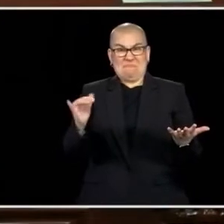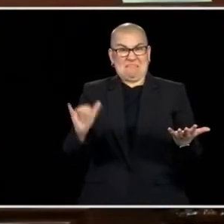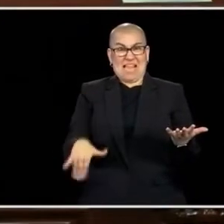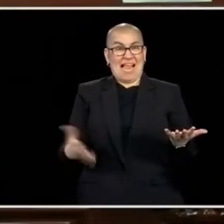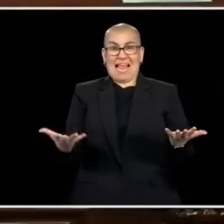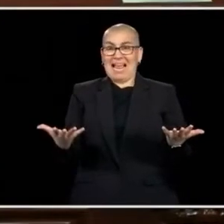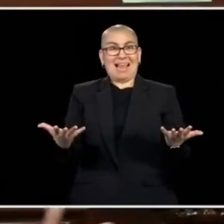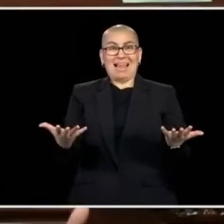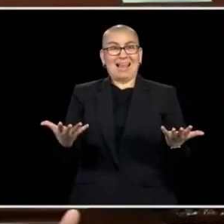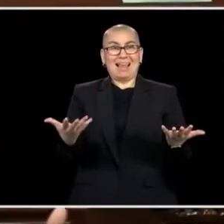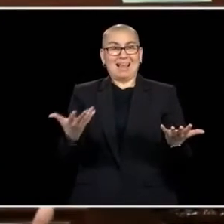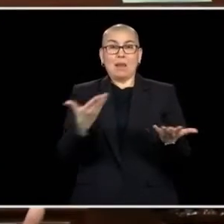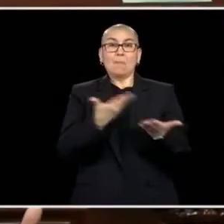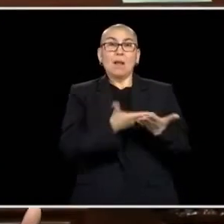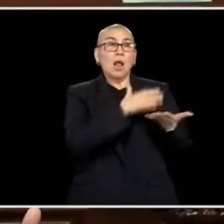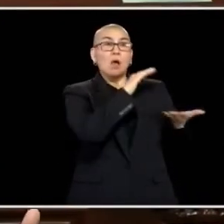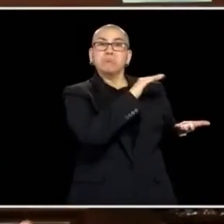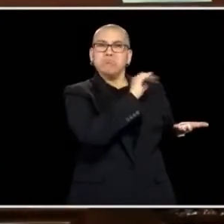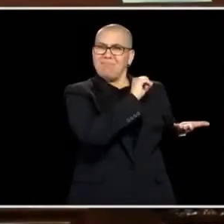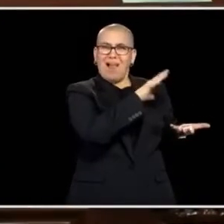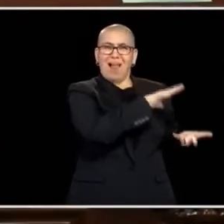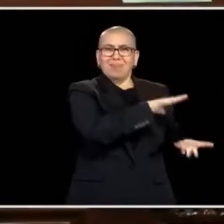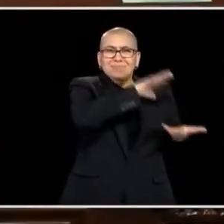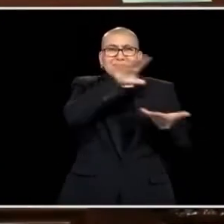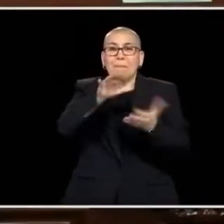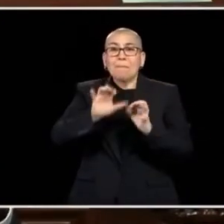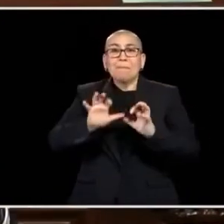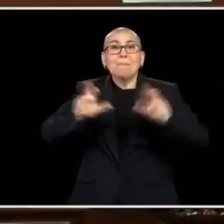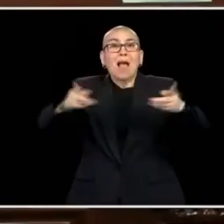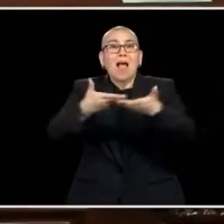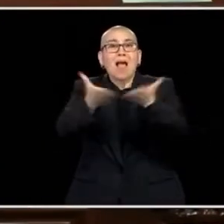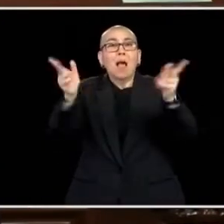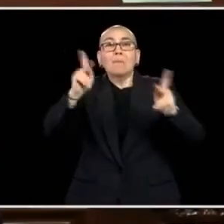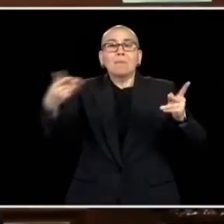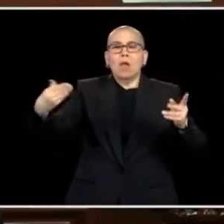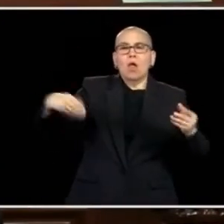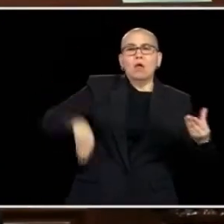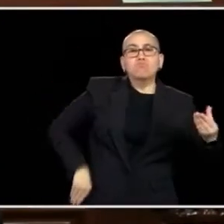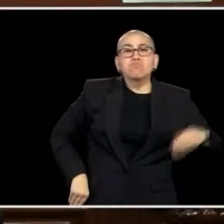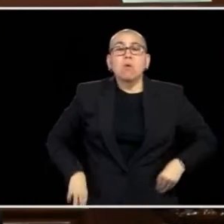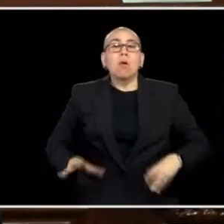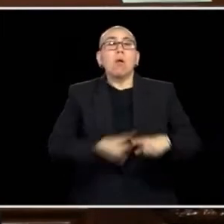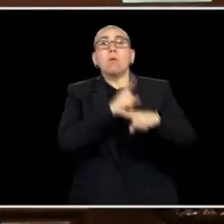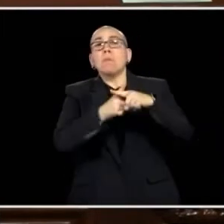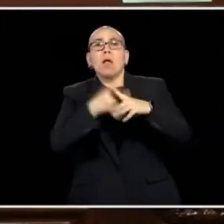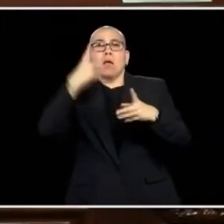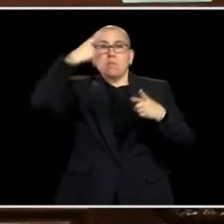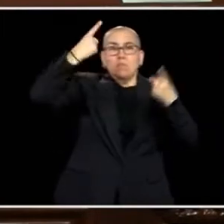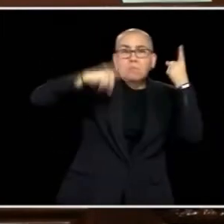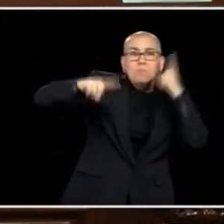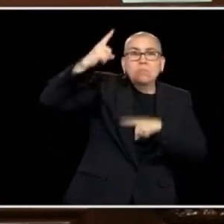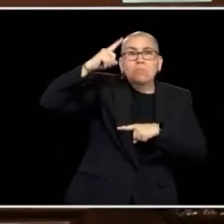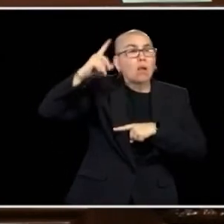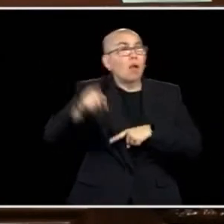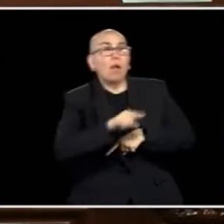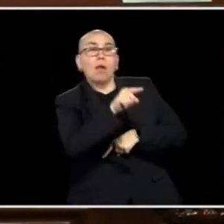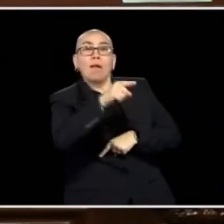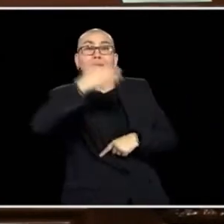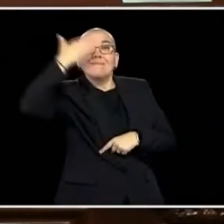LET'S TAKE CARE OF IT. WE HAVE THE OPPORTUNITY TO PUT MONEY BACK IN PEOPLE'S POCKETS, WE CAN COMPROMISE ON HOW WE DO THAT, WE CAN TAKE CARE OF THAT FRONT-LINE HERO